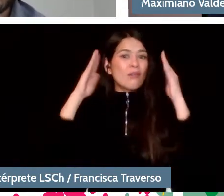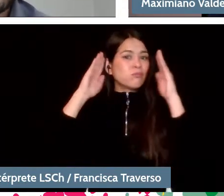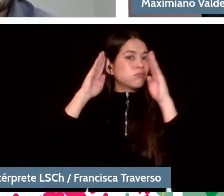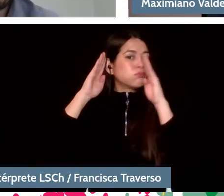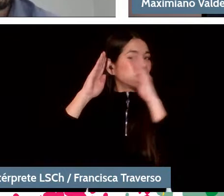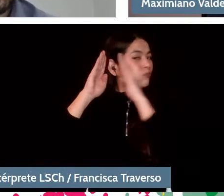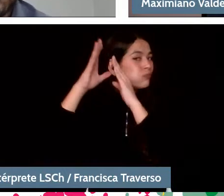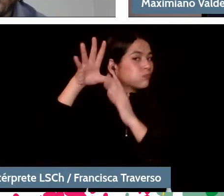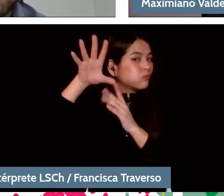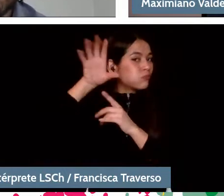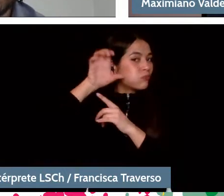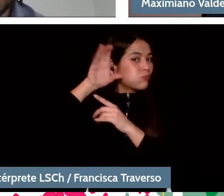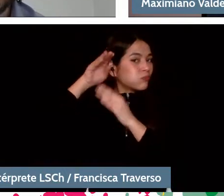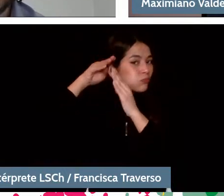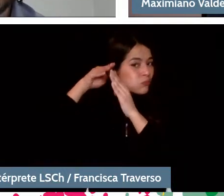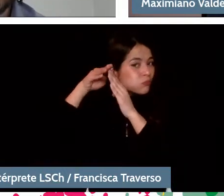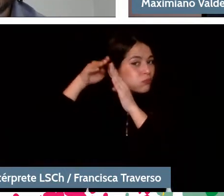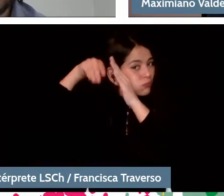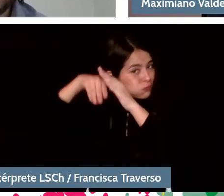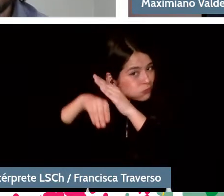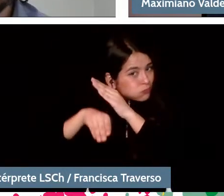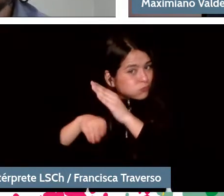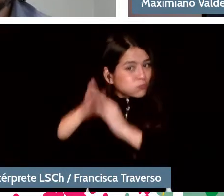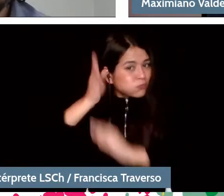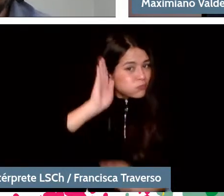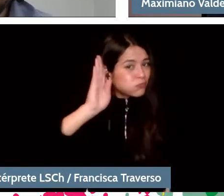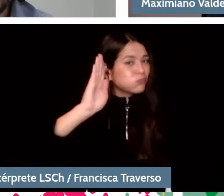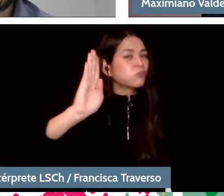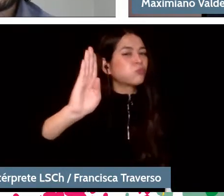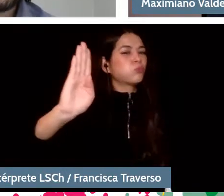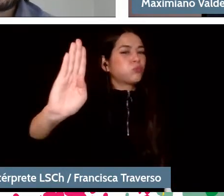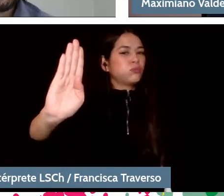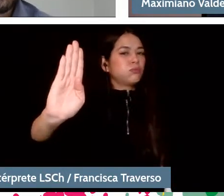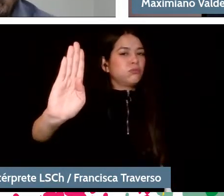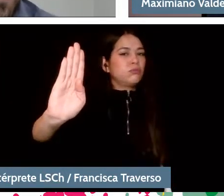Wanting to go on that trip. That's how it is. I find it interesting.